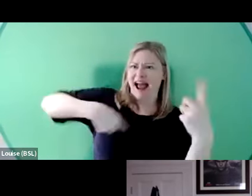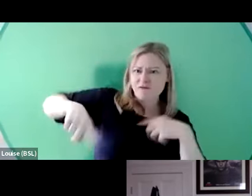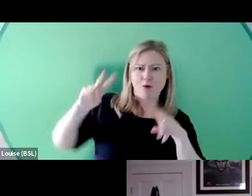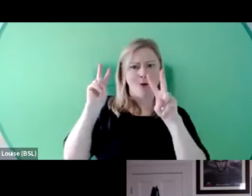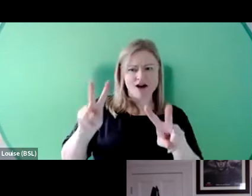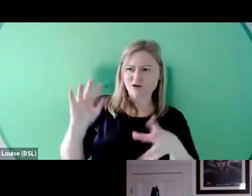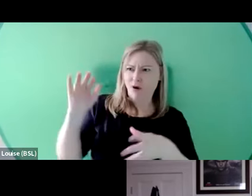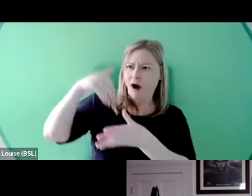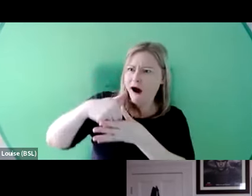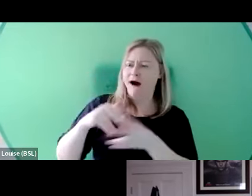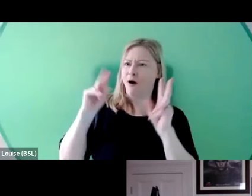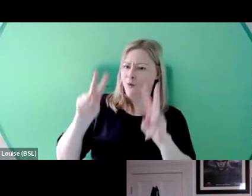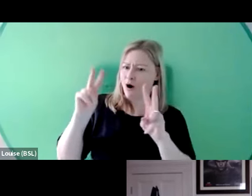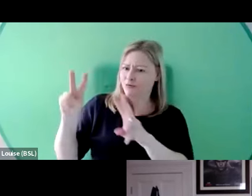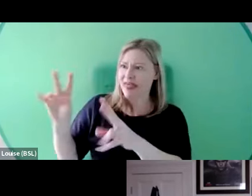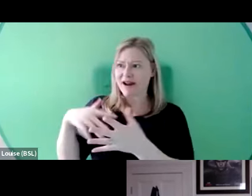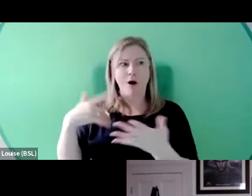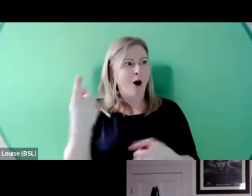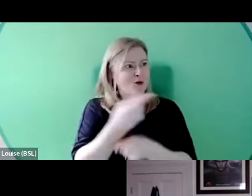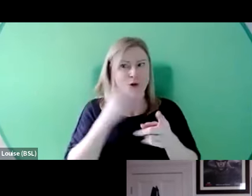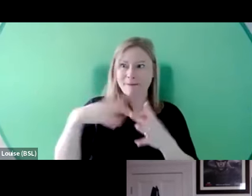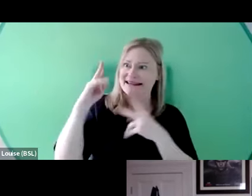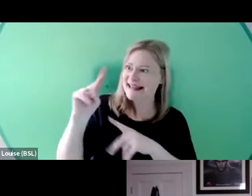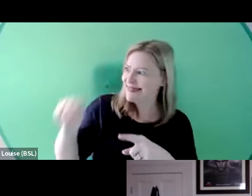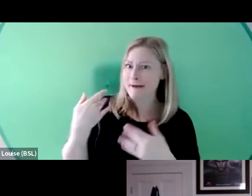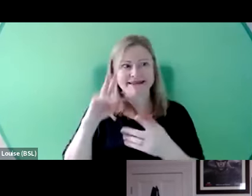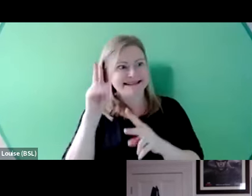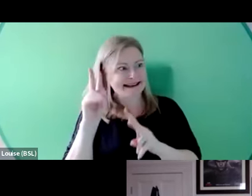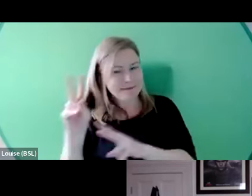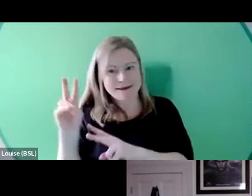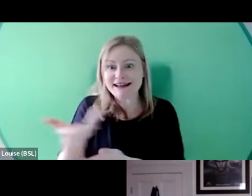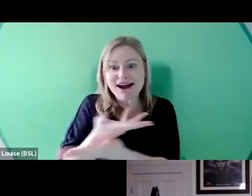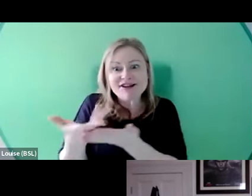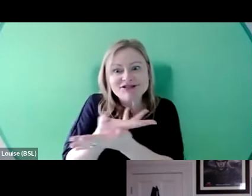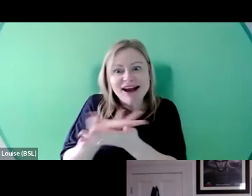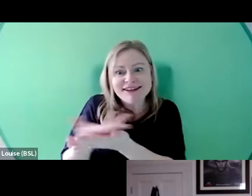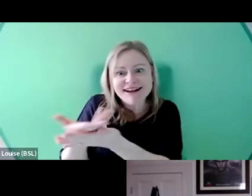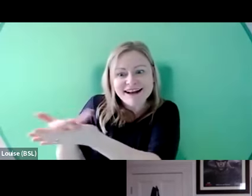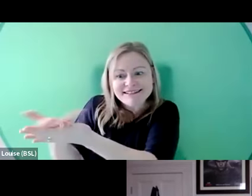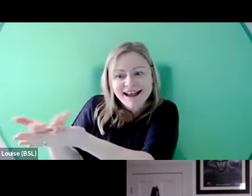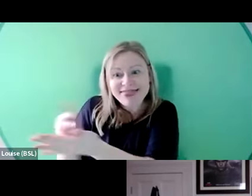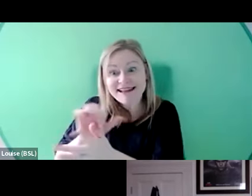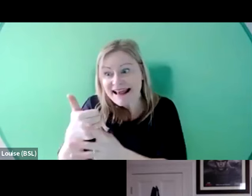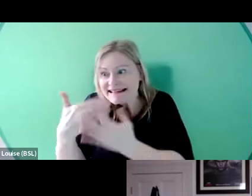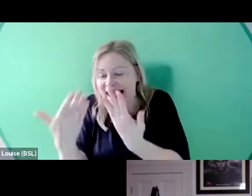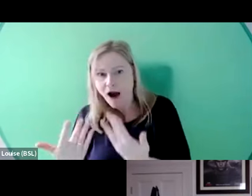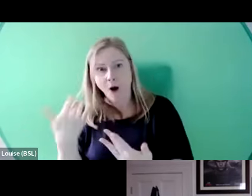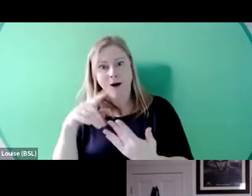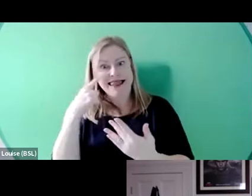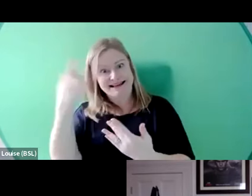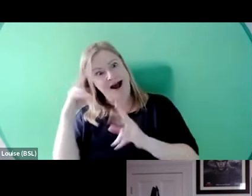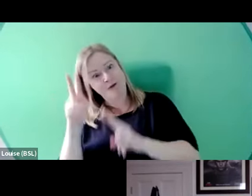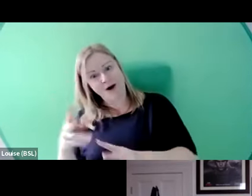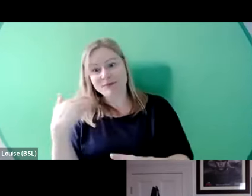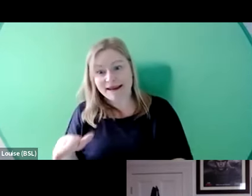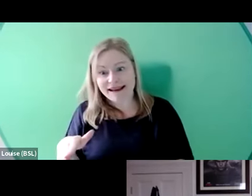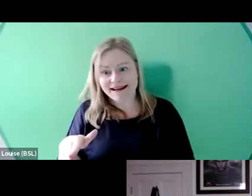along where everyone watches it and then everyone talks about it at work the next day. And that's